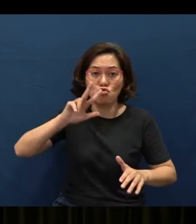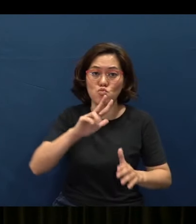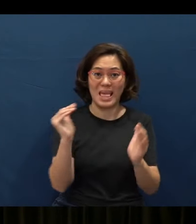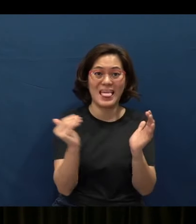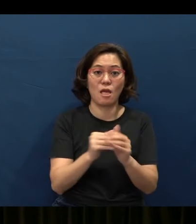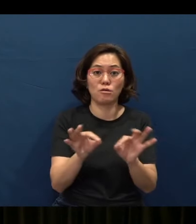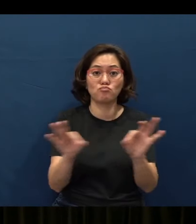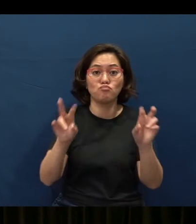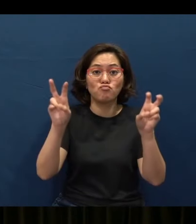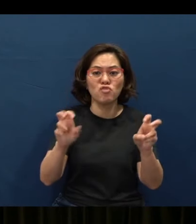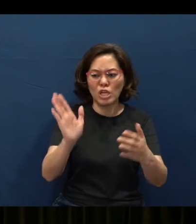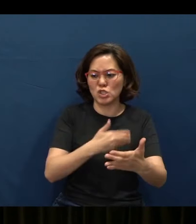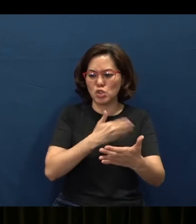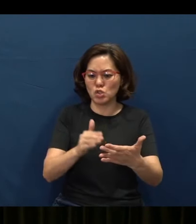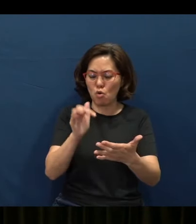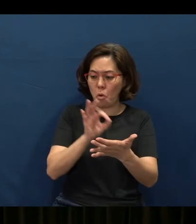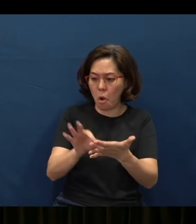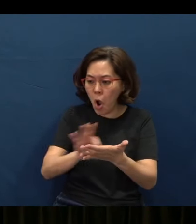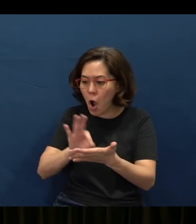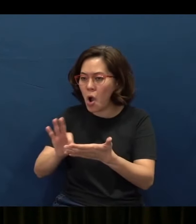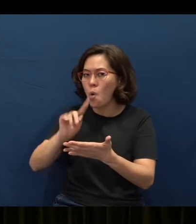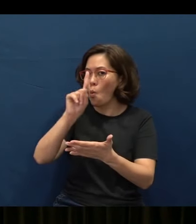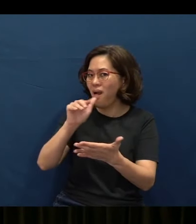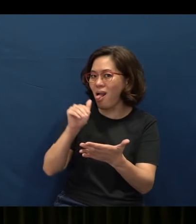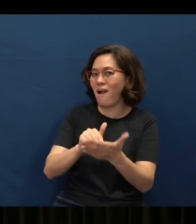and his songs numbered a thousand and five.”